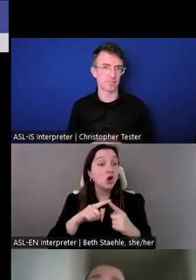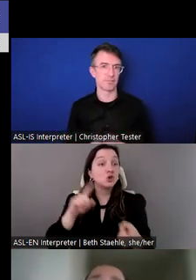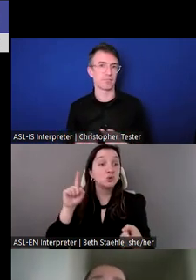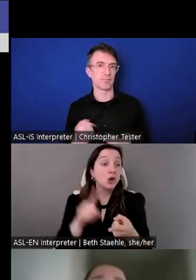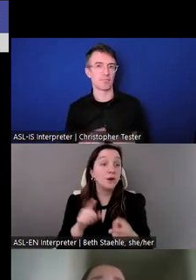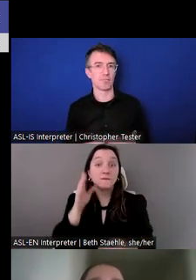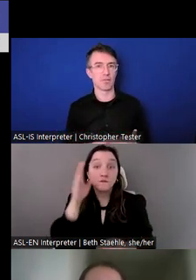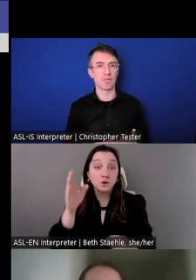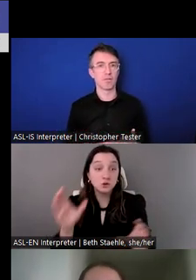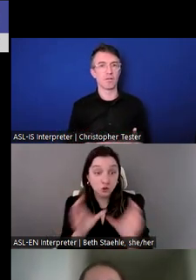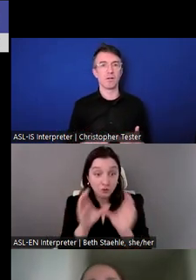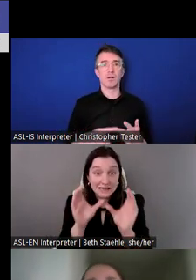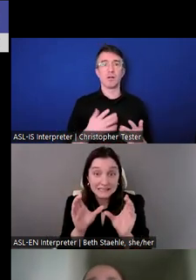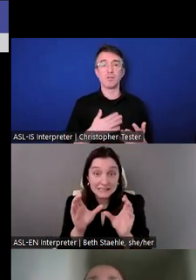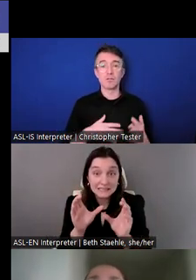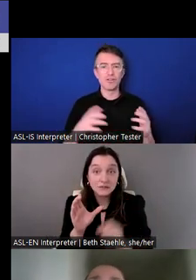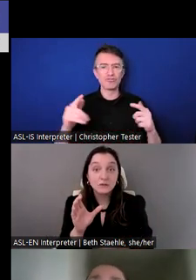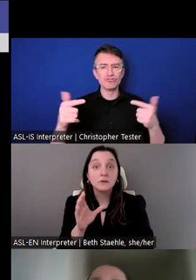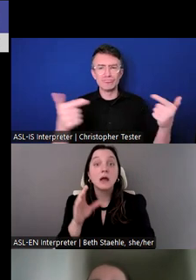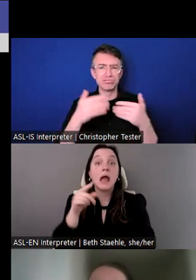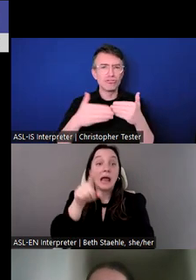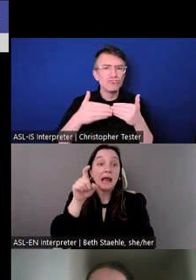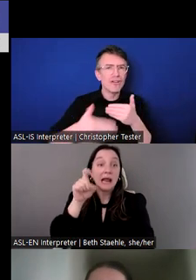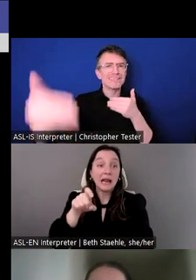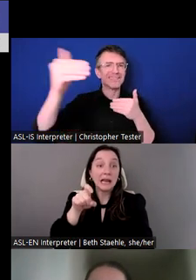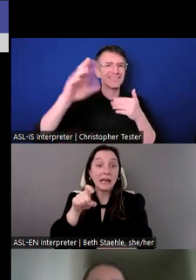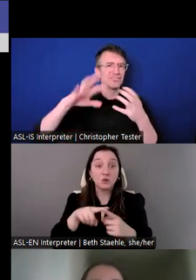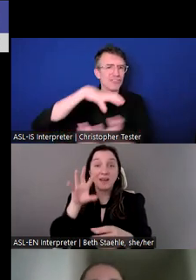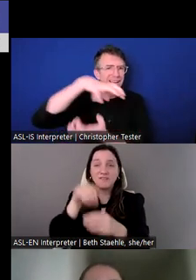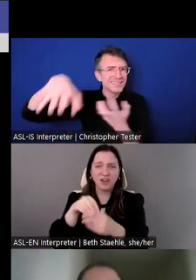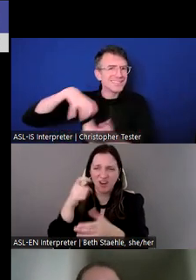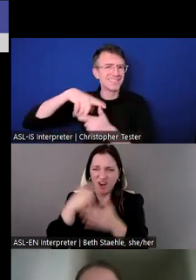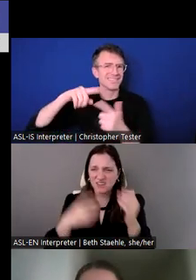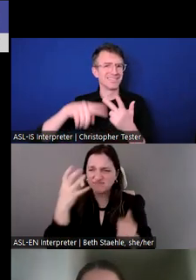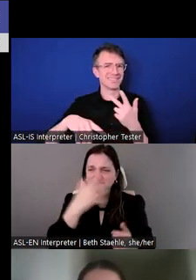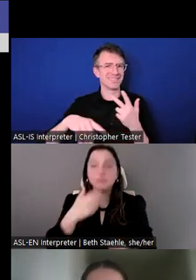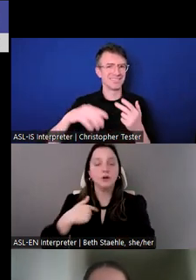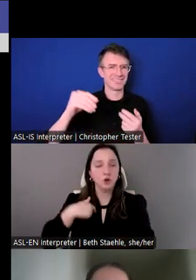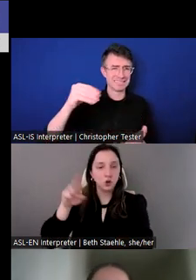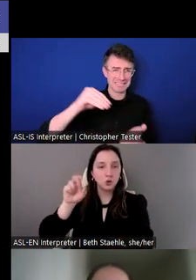and civil societies to build local capacities to manage conflict peacefully.